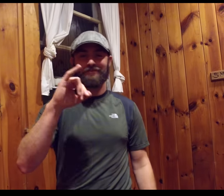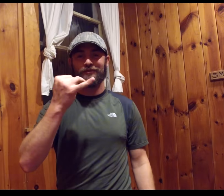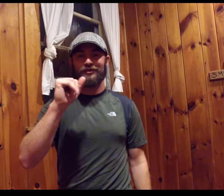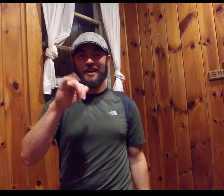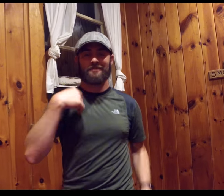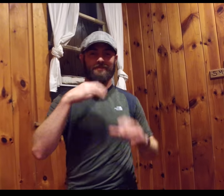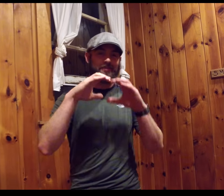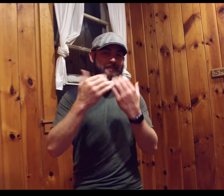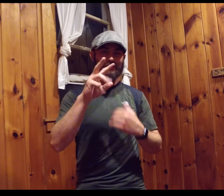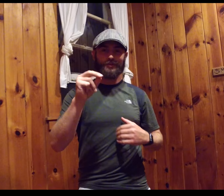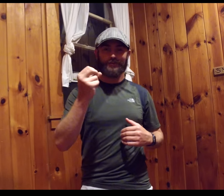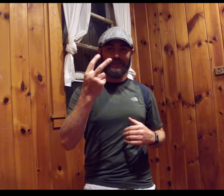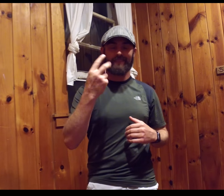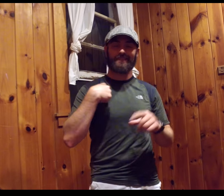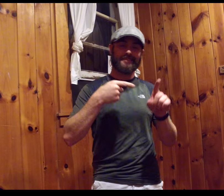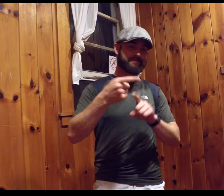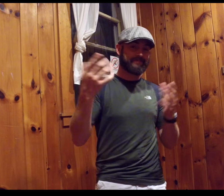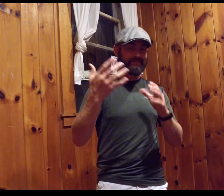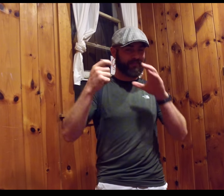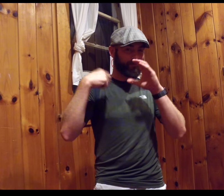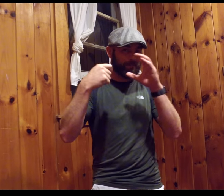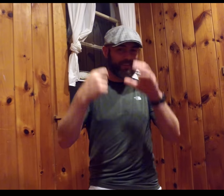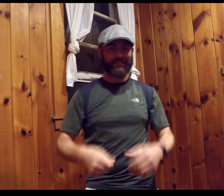Hi, I’m Jay. I’m from the class of 2012. I’m a filmmaker.